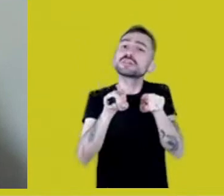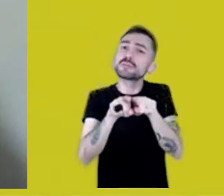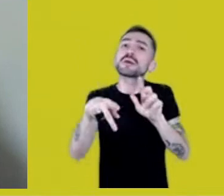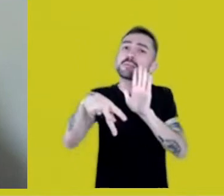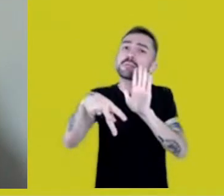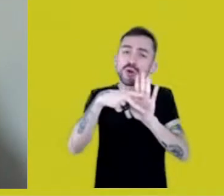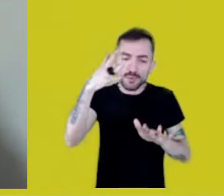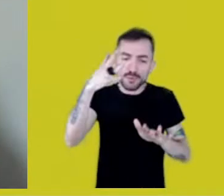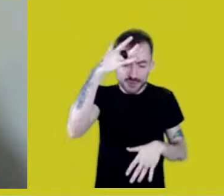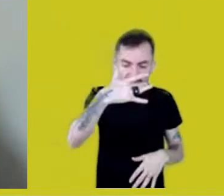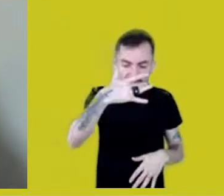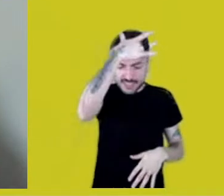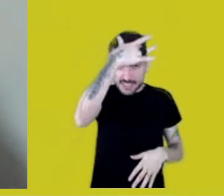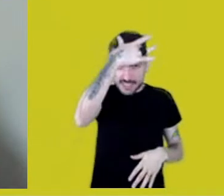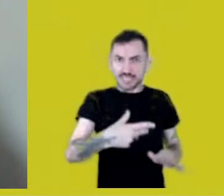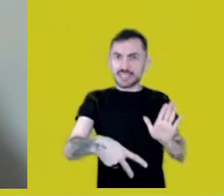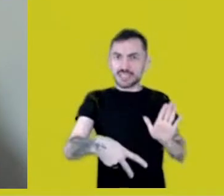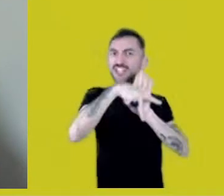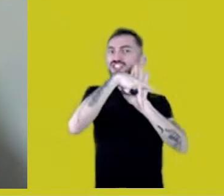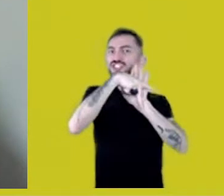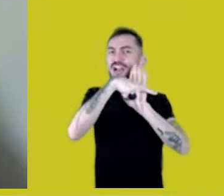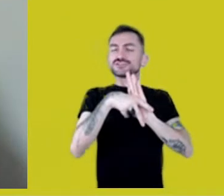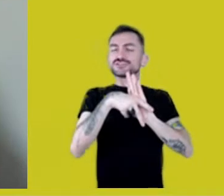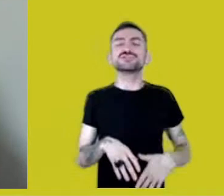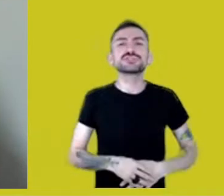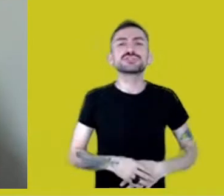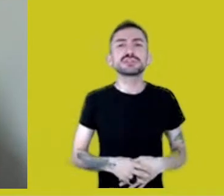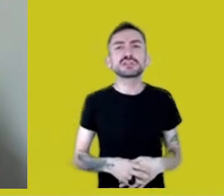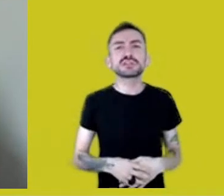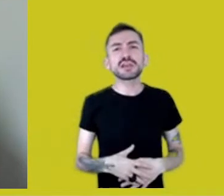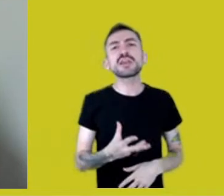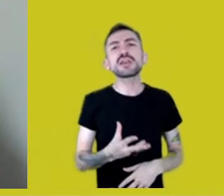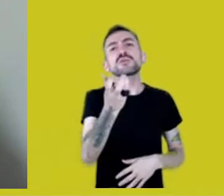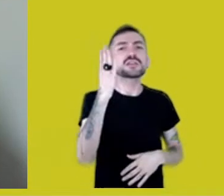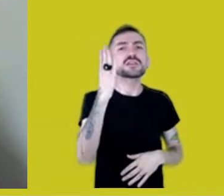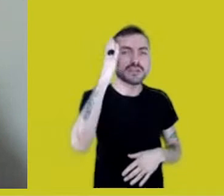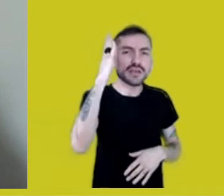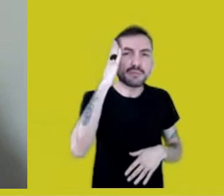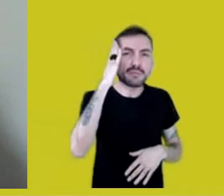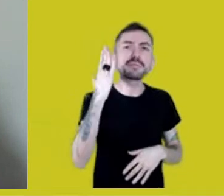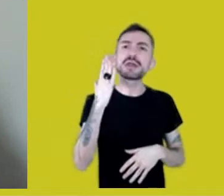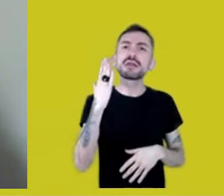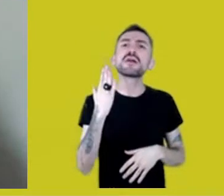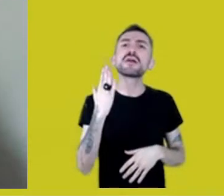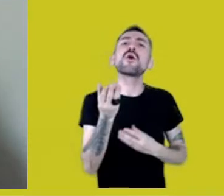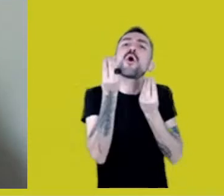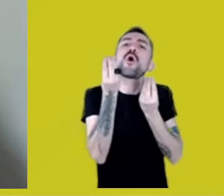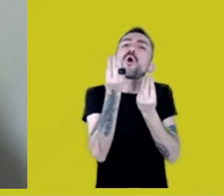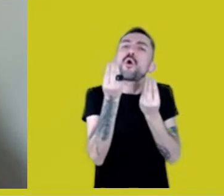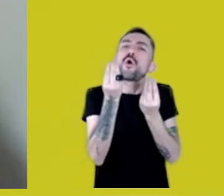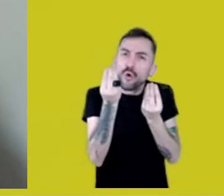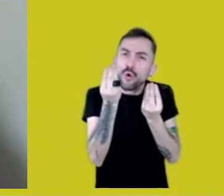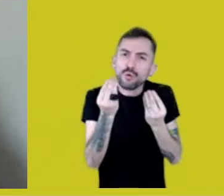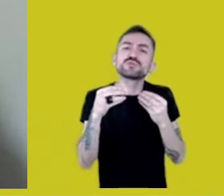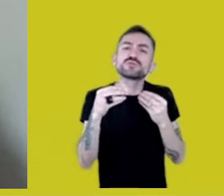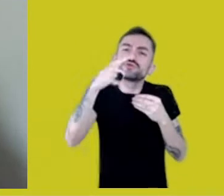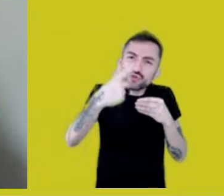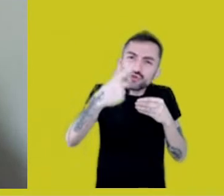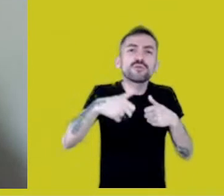Can we review a bit this territory issue, this concept so...